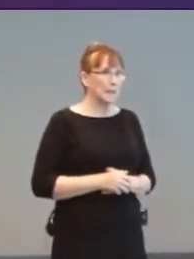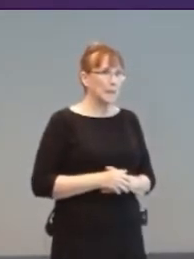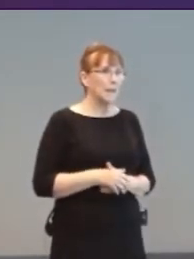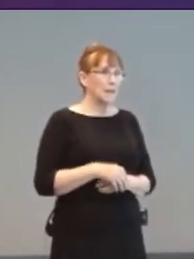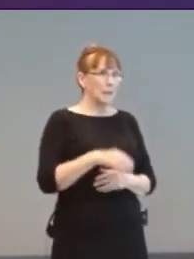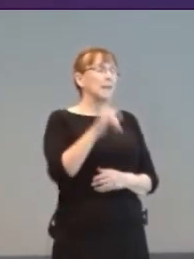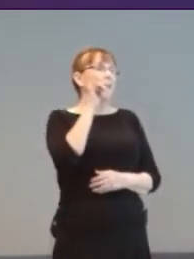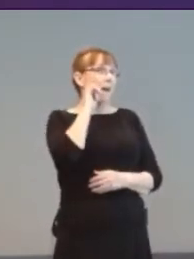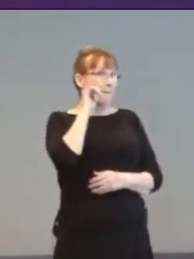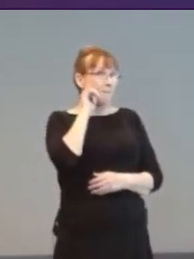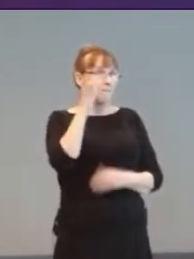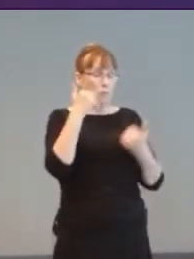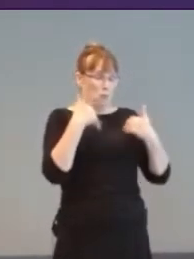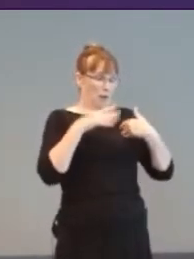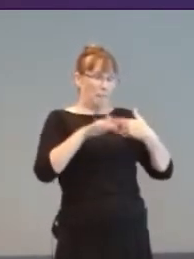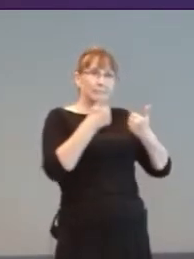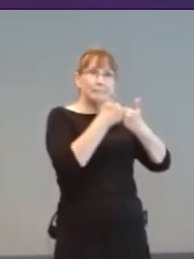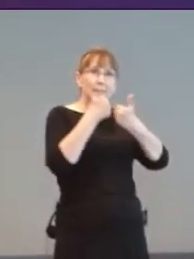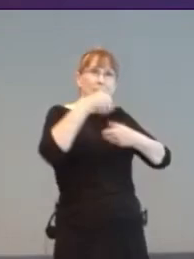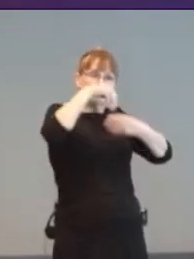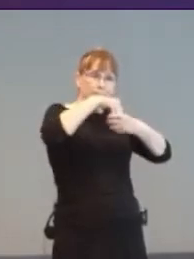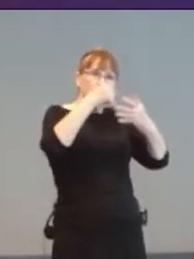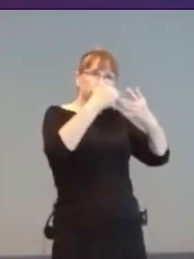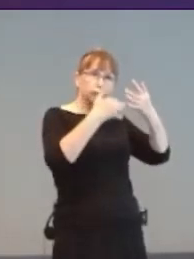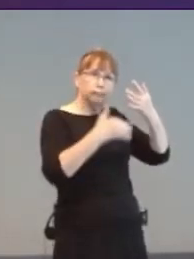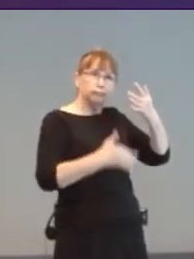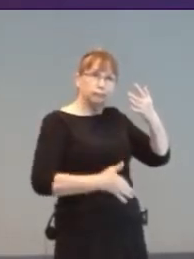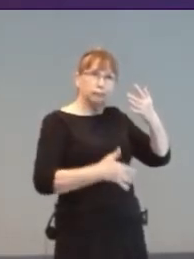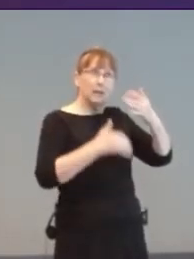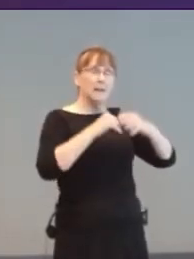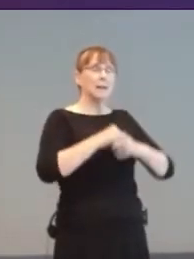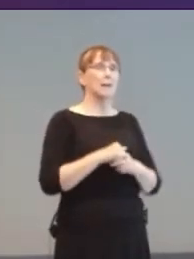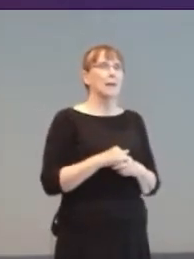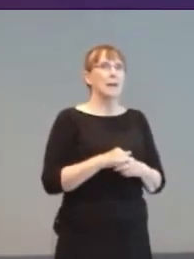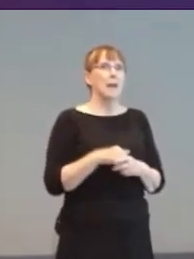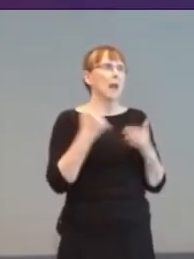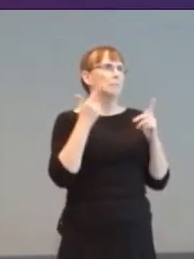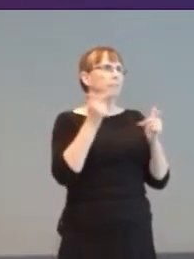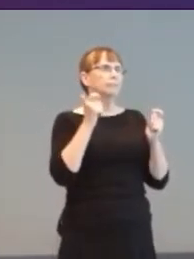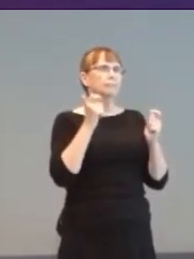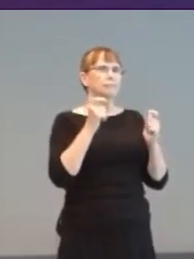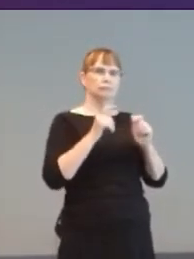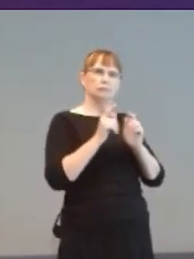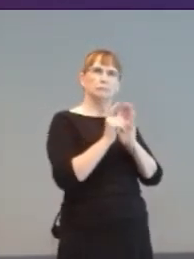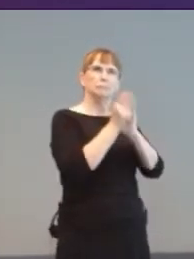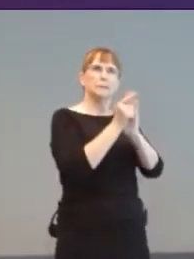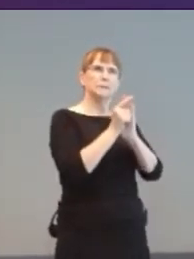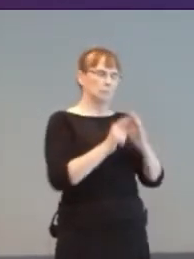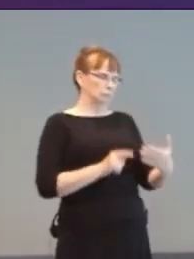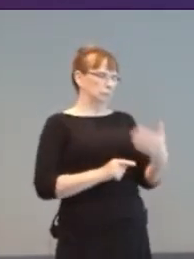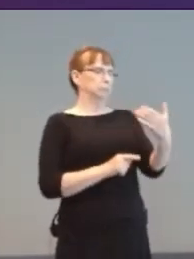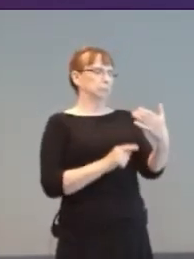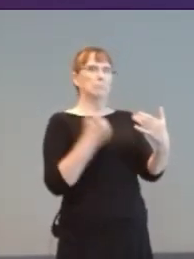of feature phone thumb-games from many others. The immediacy broke a massive barrier for people.